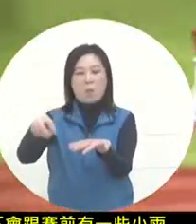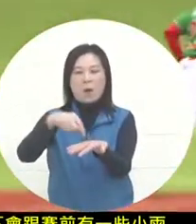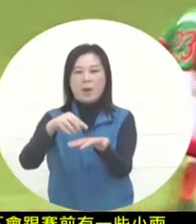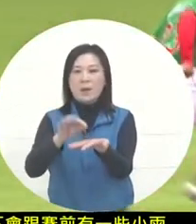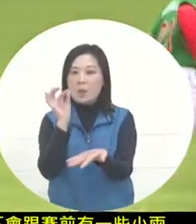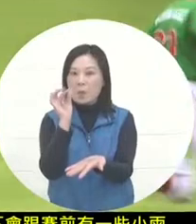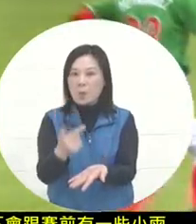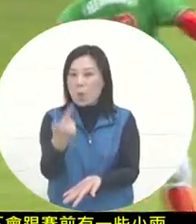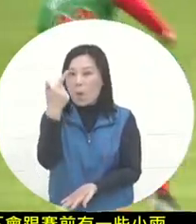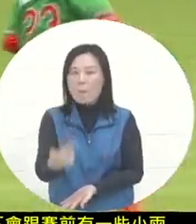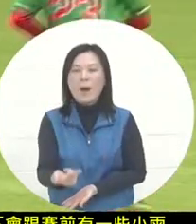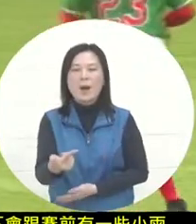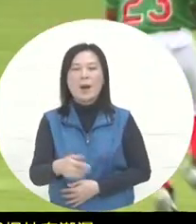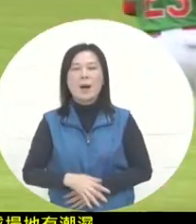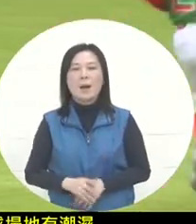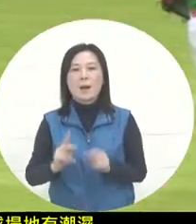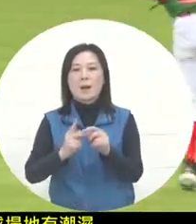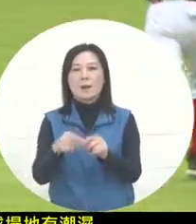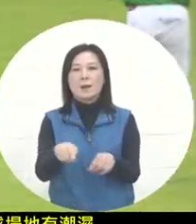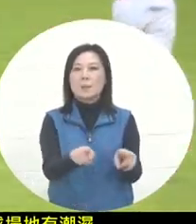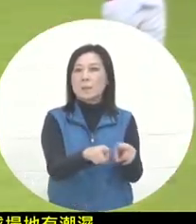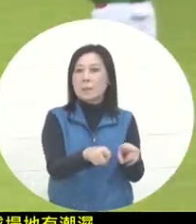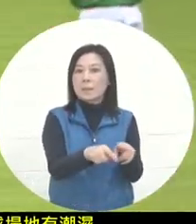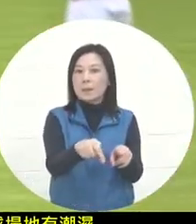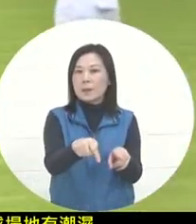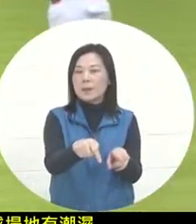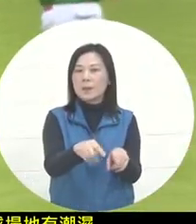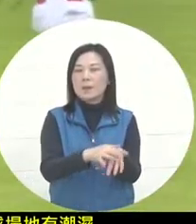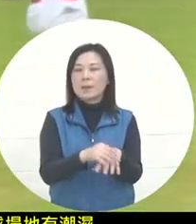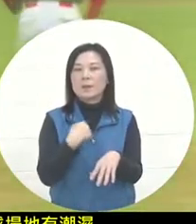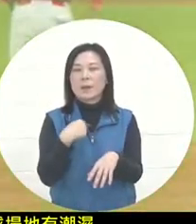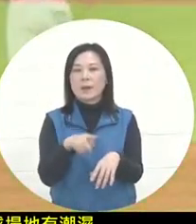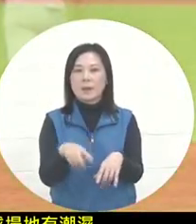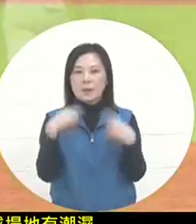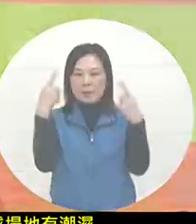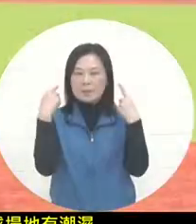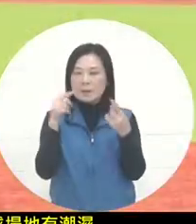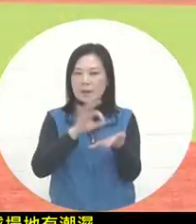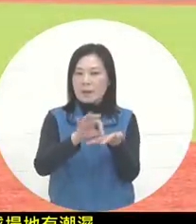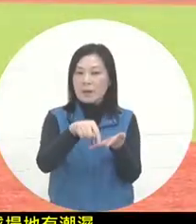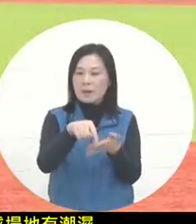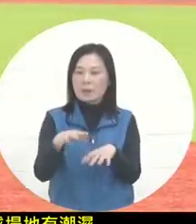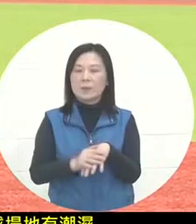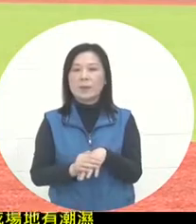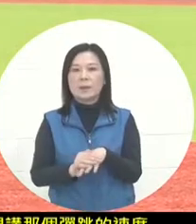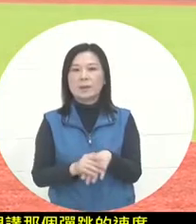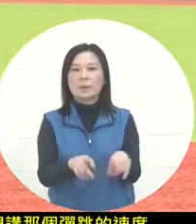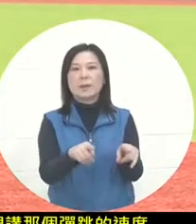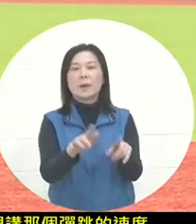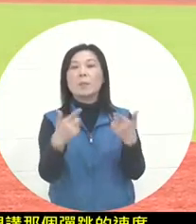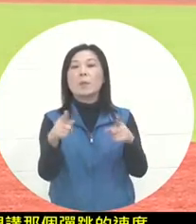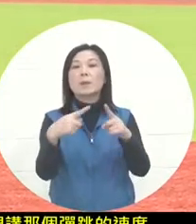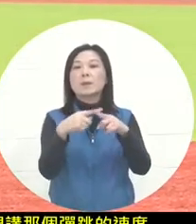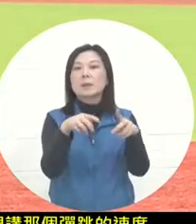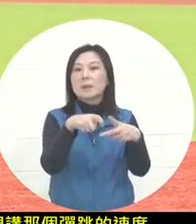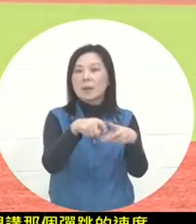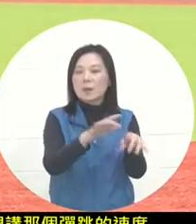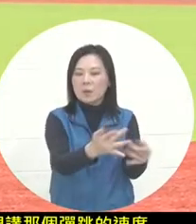The speed has something to do with the court they usually use, which is probably not an artificial nest leather.